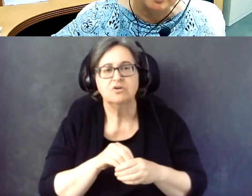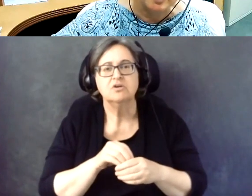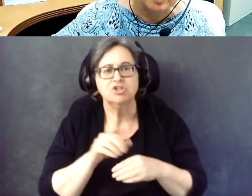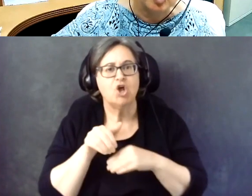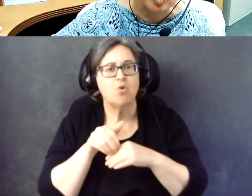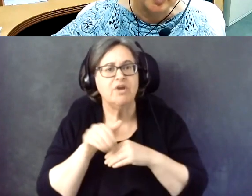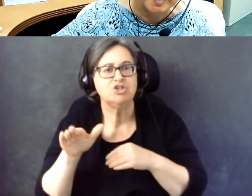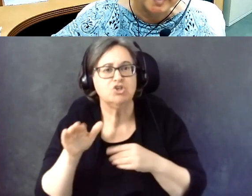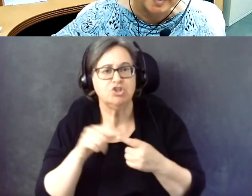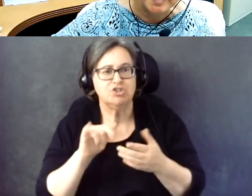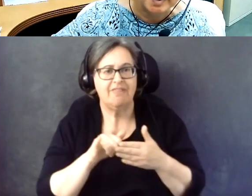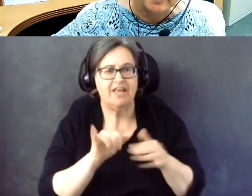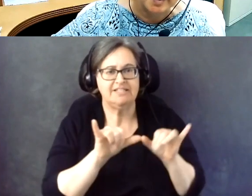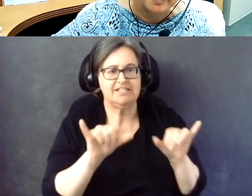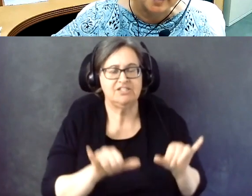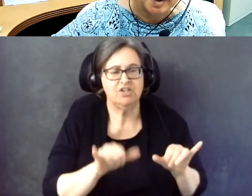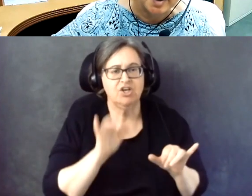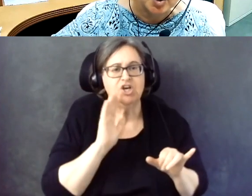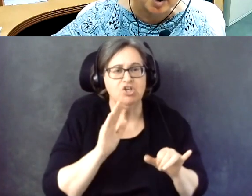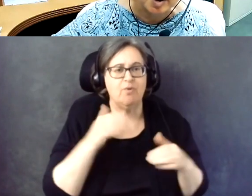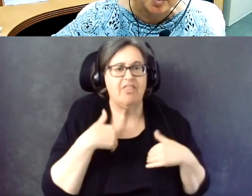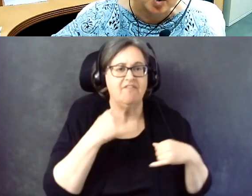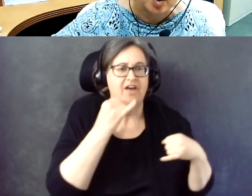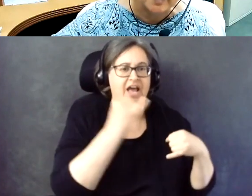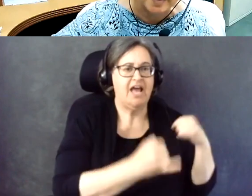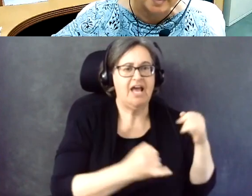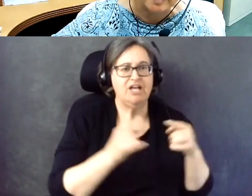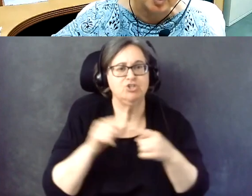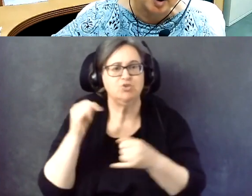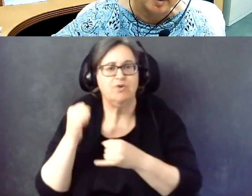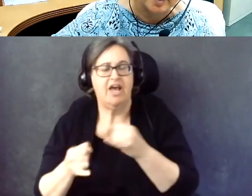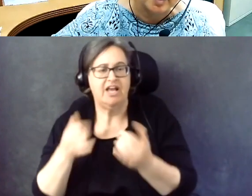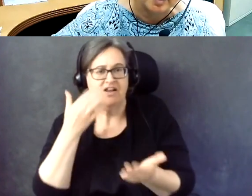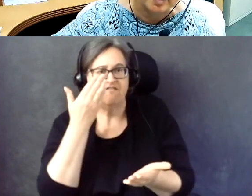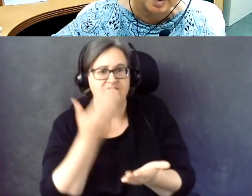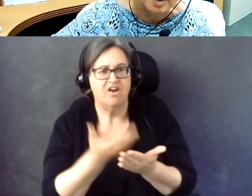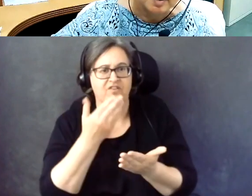And they're incorporating end-to-end verification as part of that electronic return.